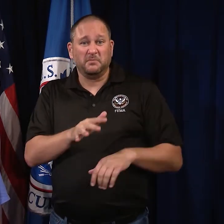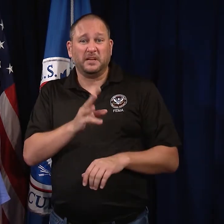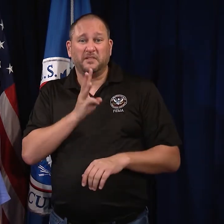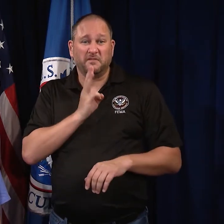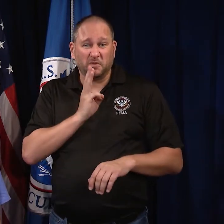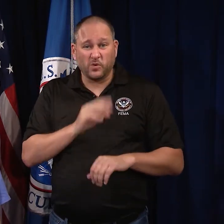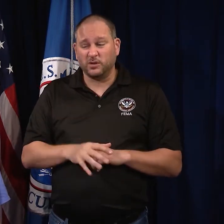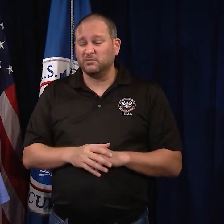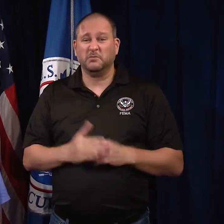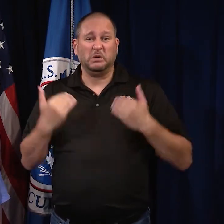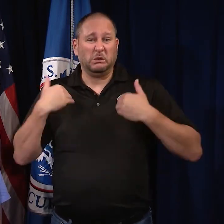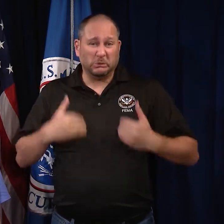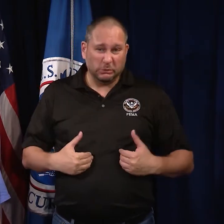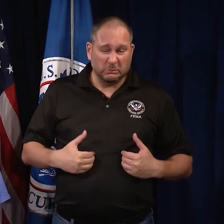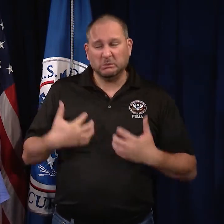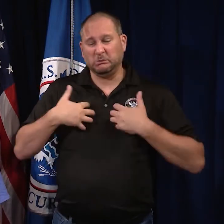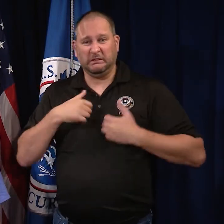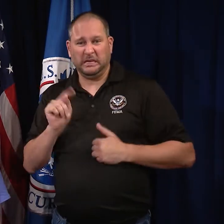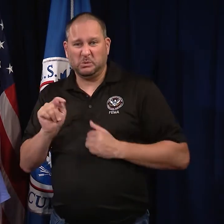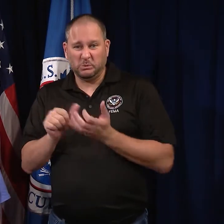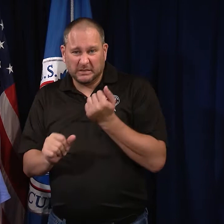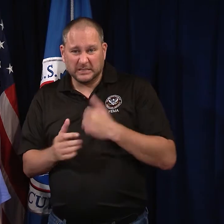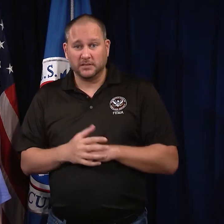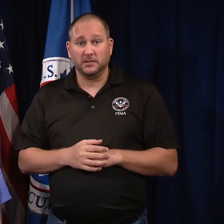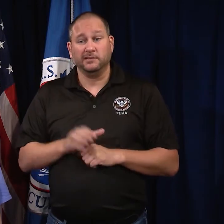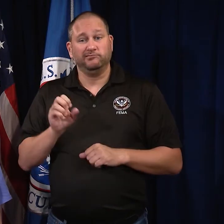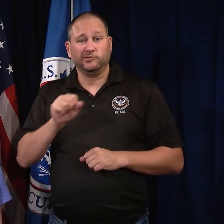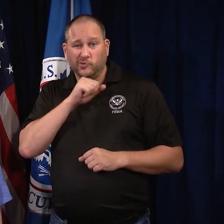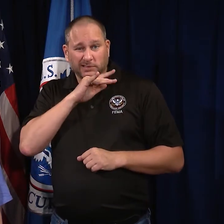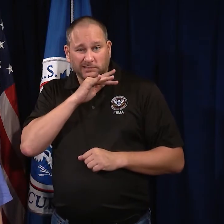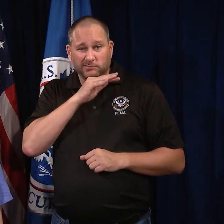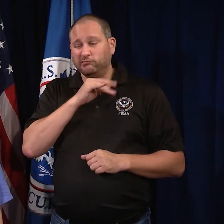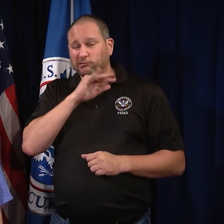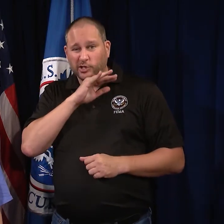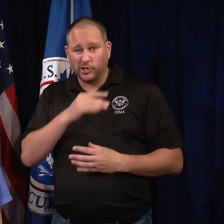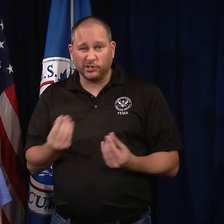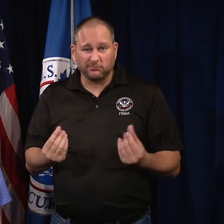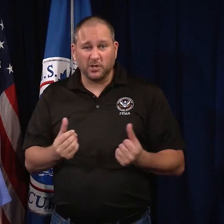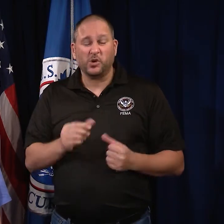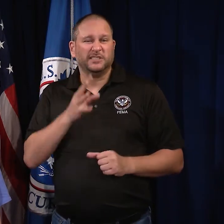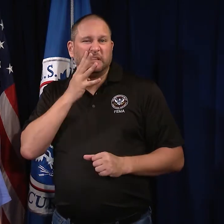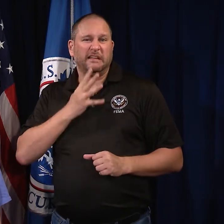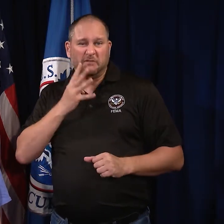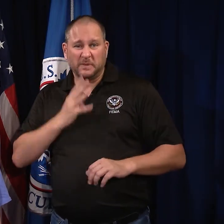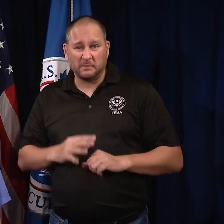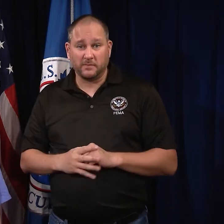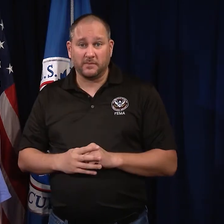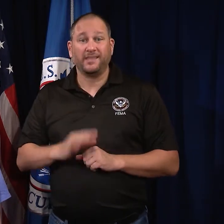with floodwater, human or animal waste, soil, dirt, or saliva.